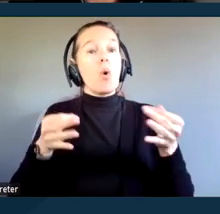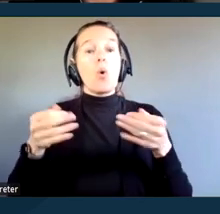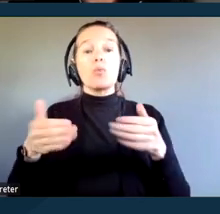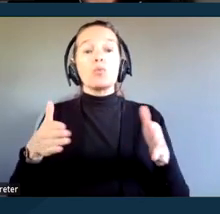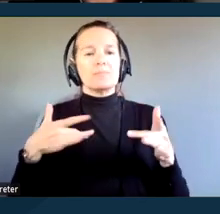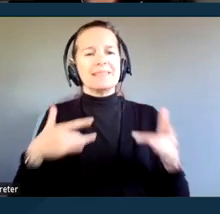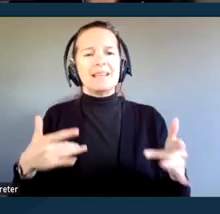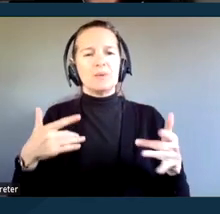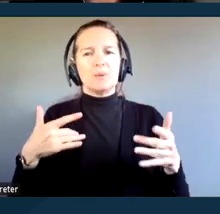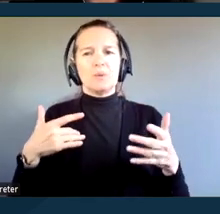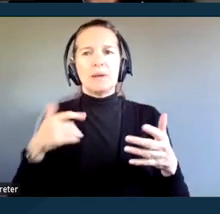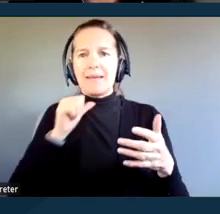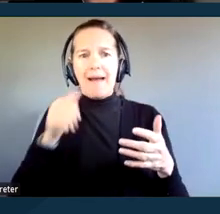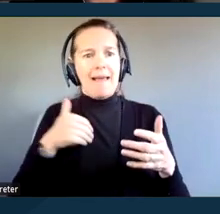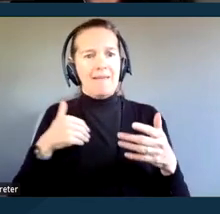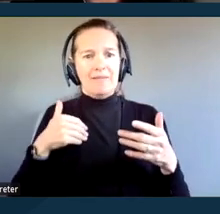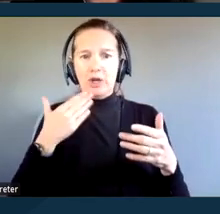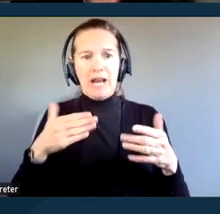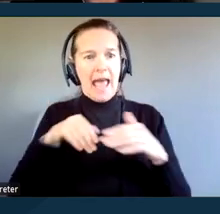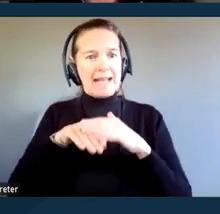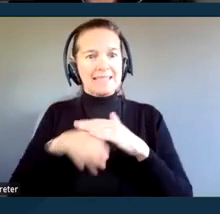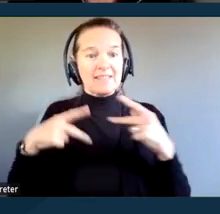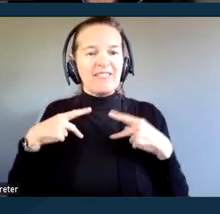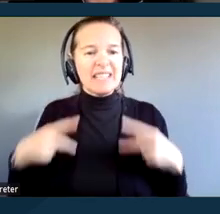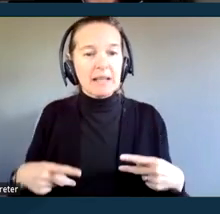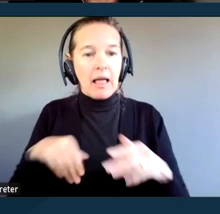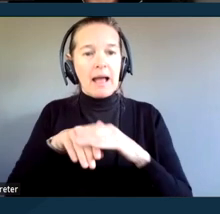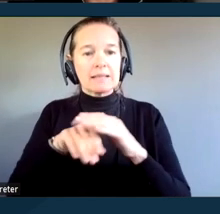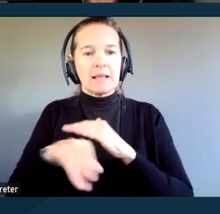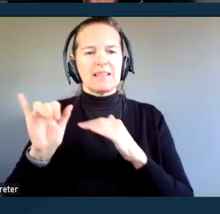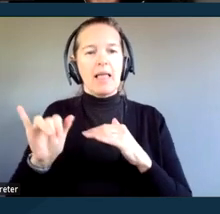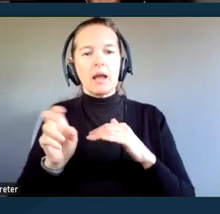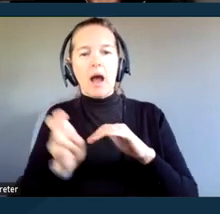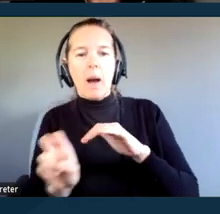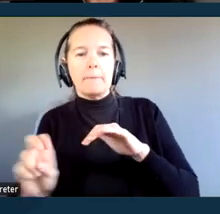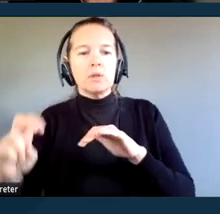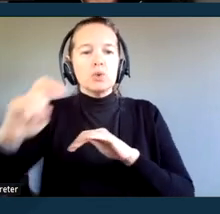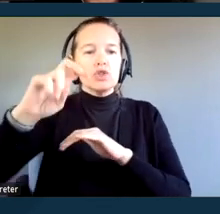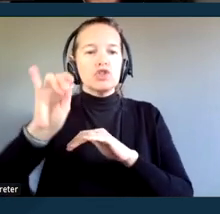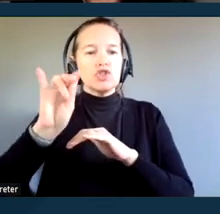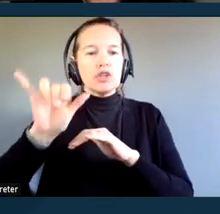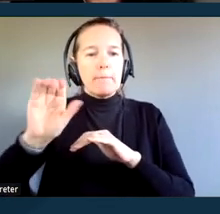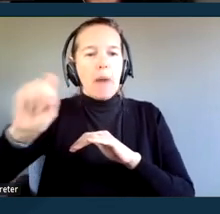like the witness or jury boxes are inaccessible or the courthouse itself has inaccessible entrances,